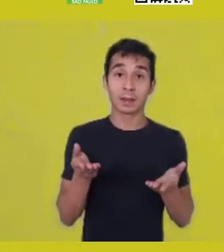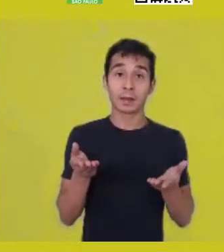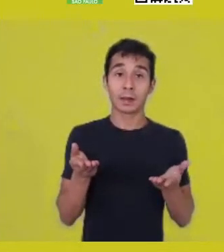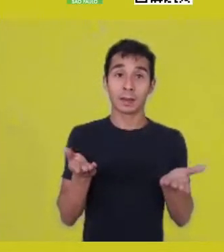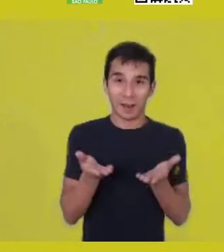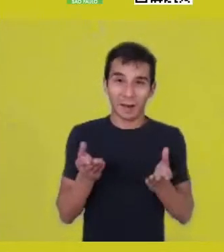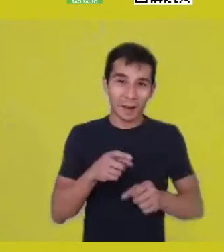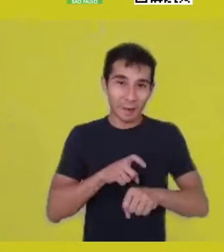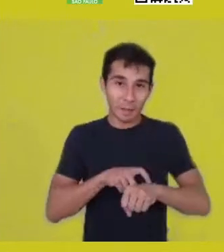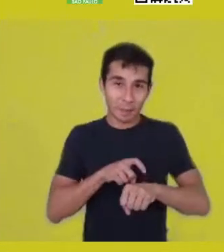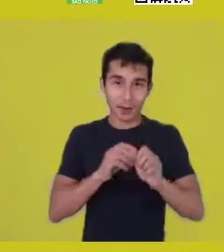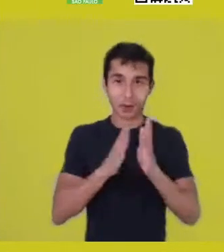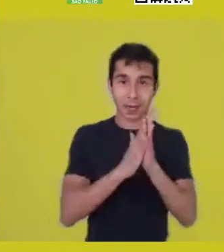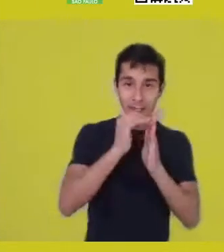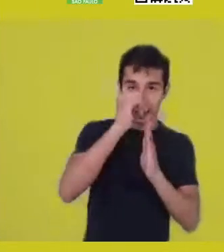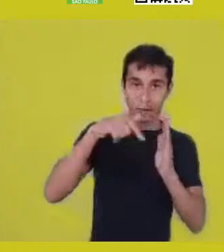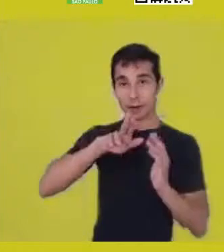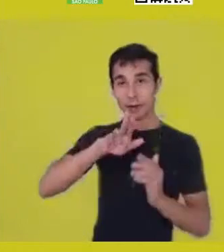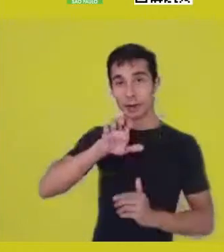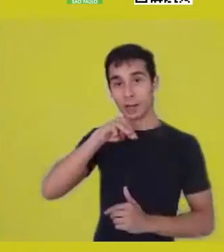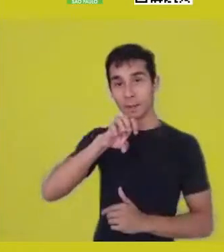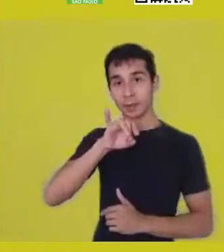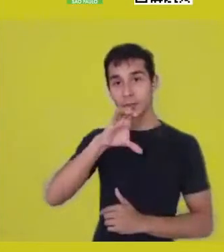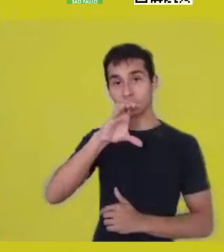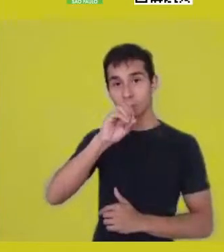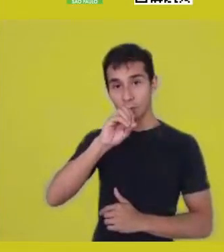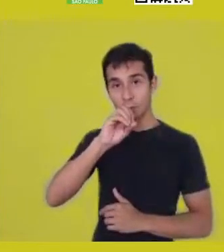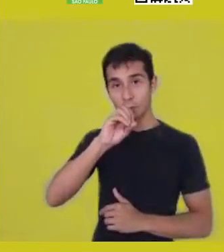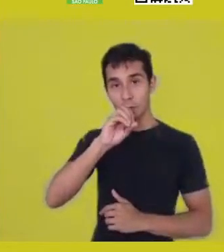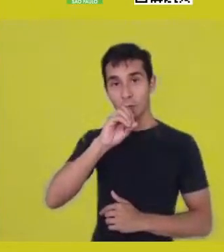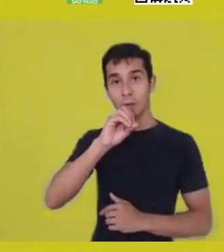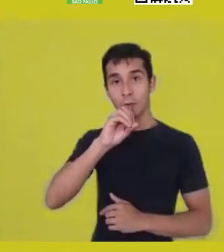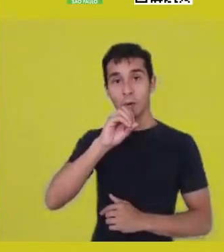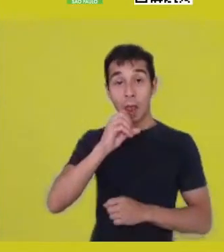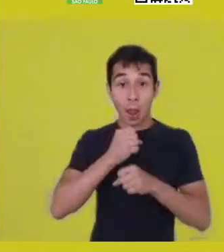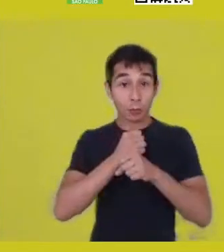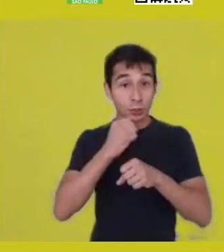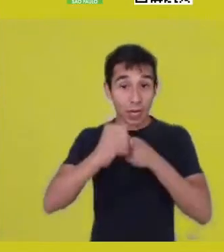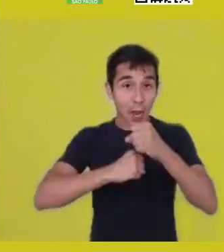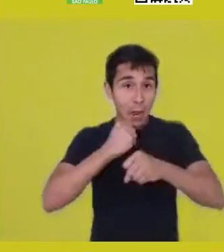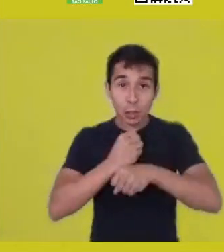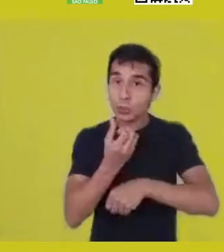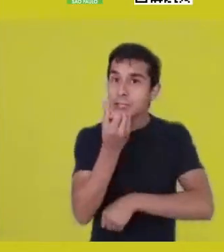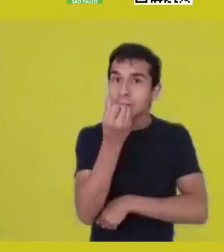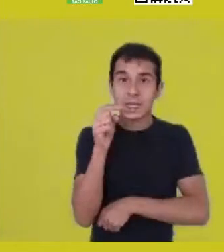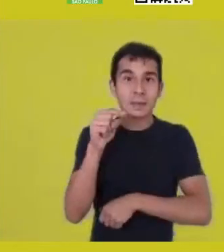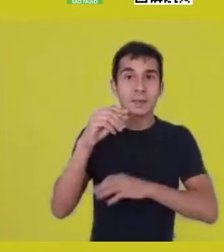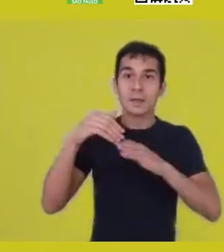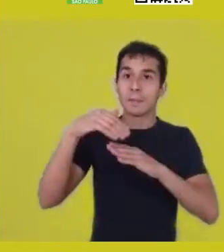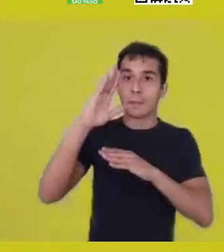we’re in the year 6257 (sic) and we’re in Ma’at’s harmonic cosmic vibration,